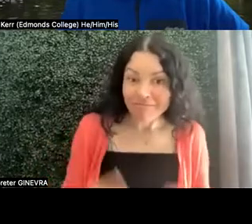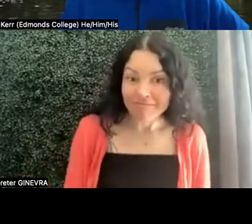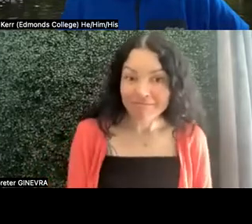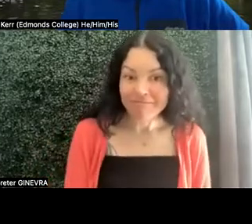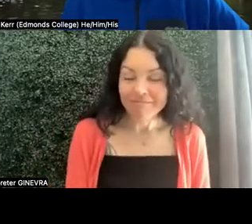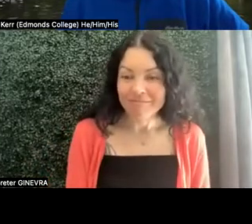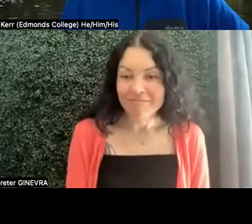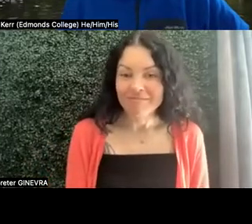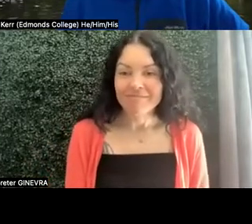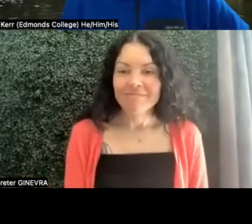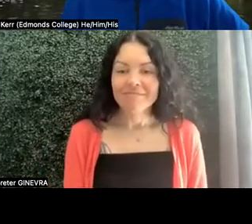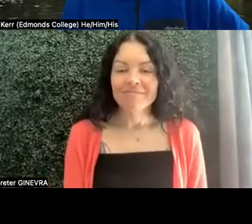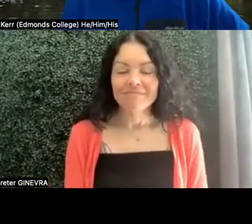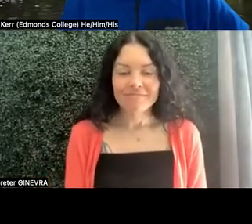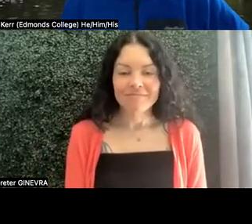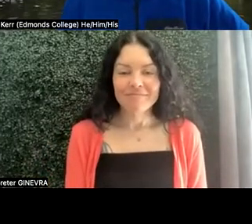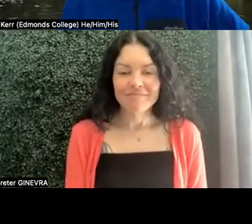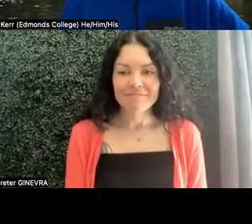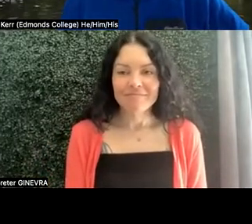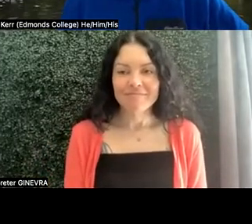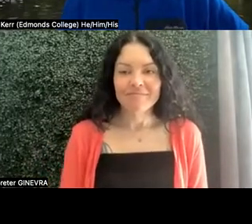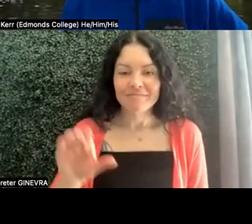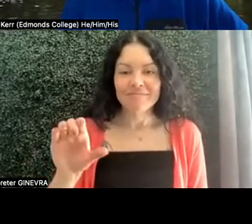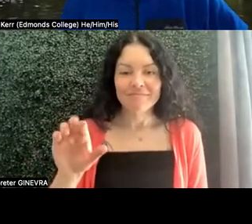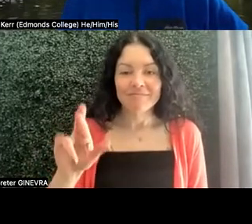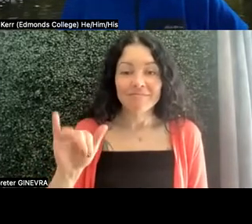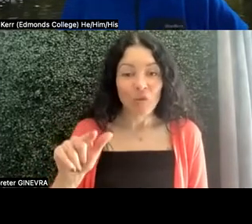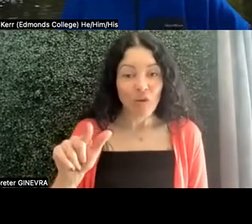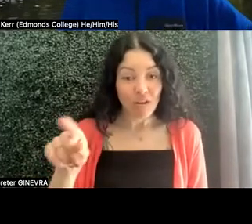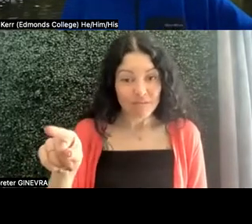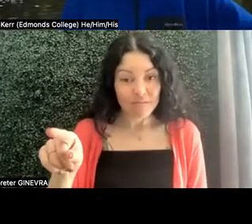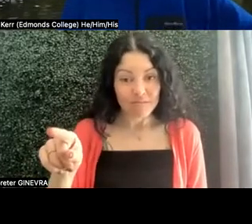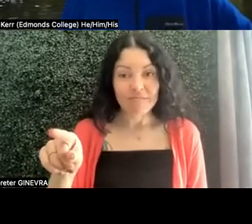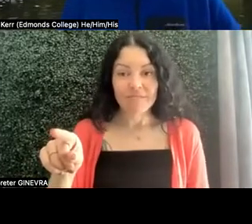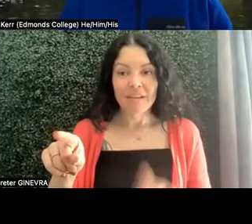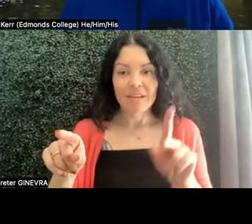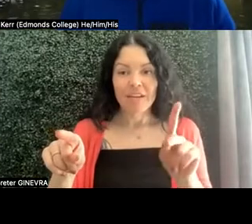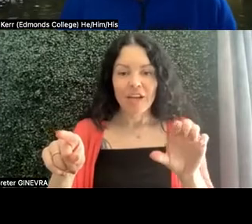Anybody want to-- Craig? And I see you, Crystal as well, for a question later.